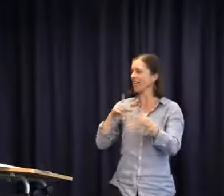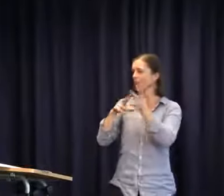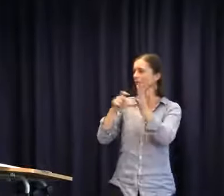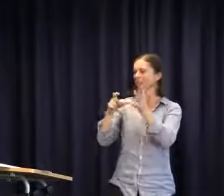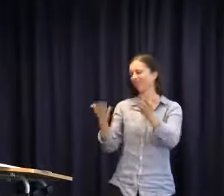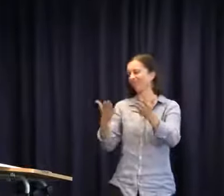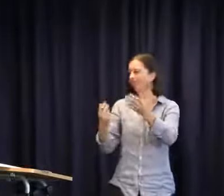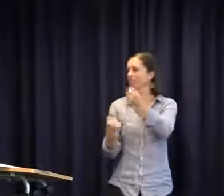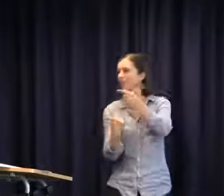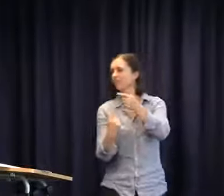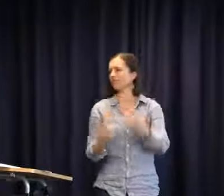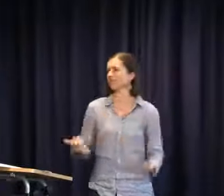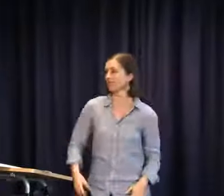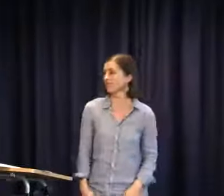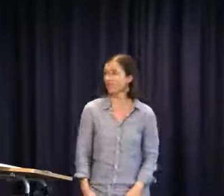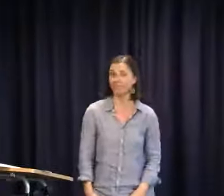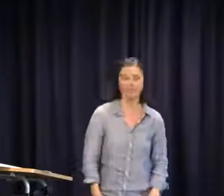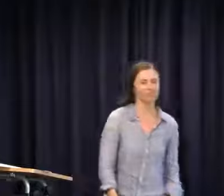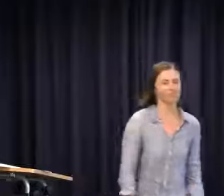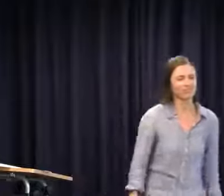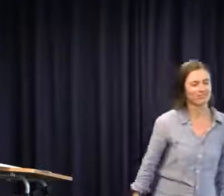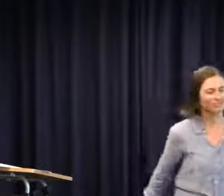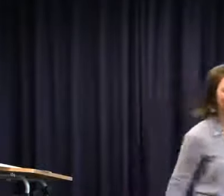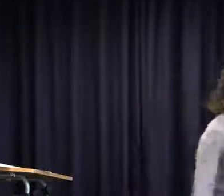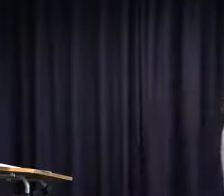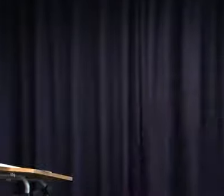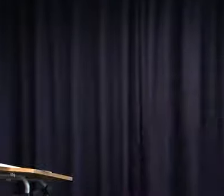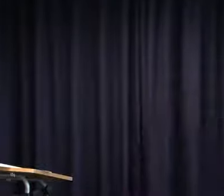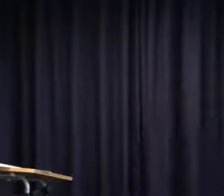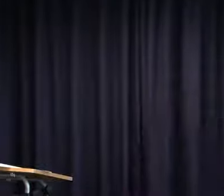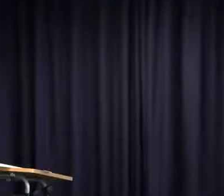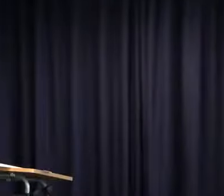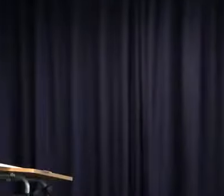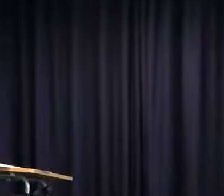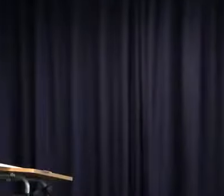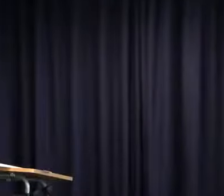give us some advice. We do need to have an official organisation or almost like an incorporated